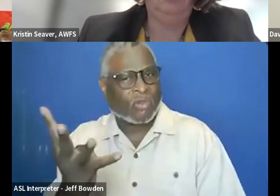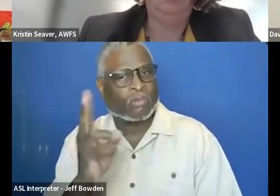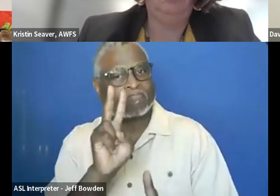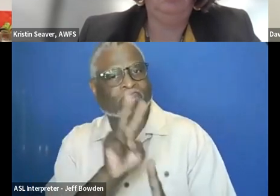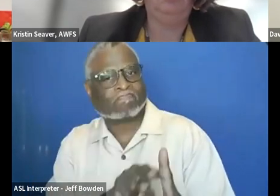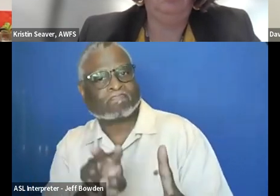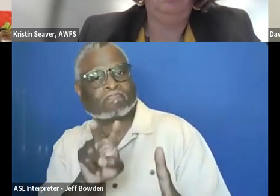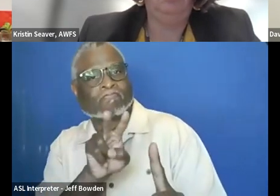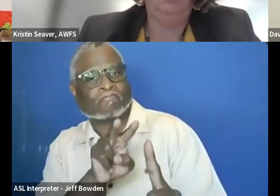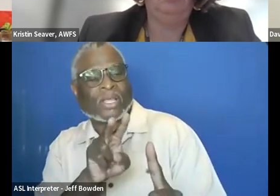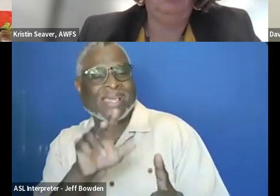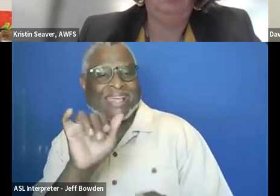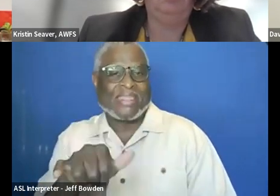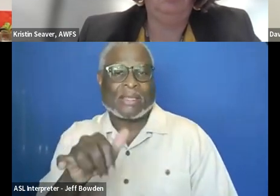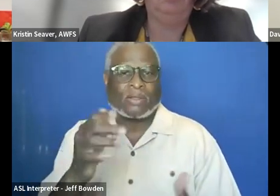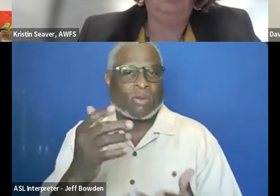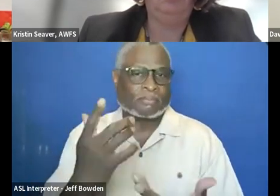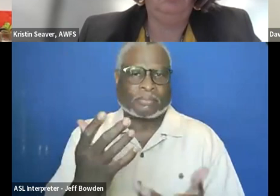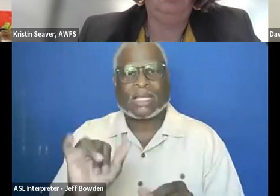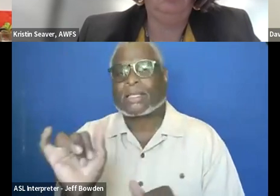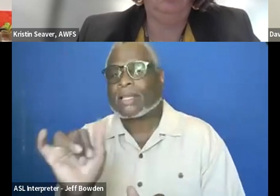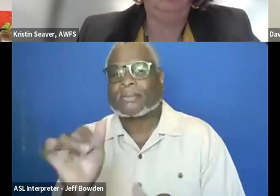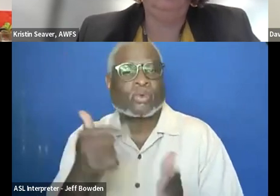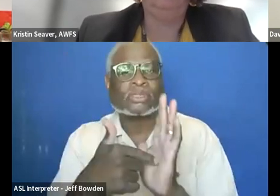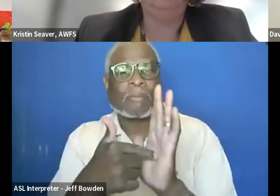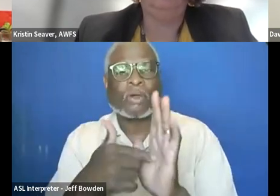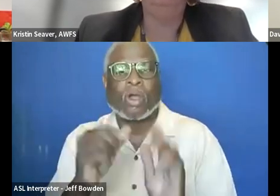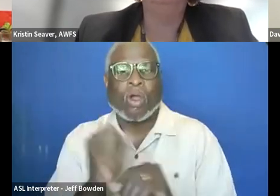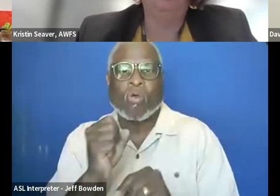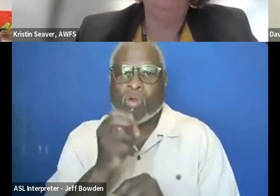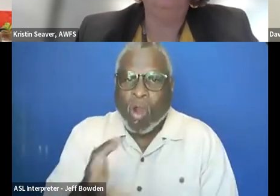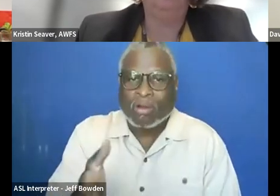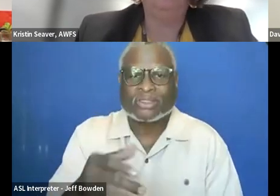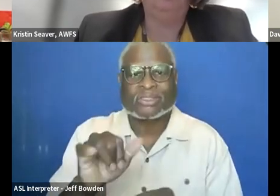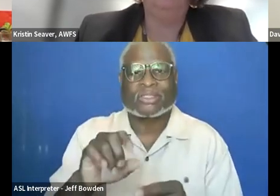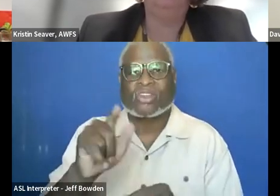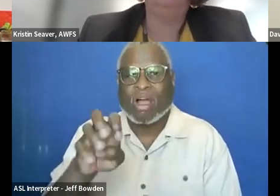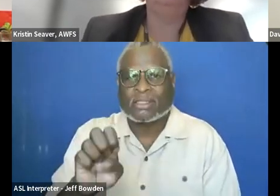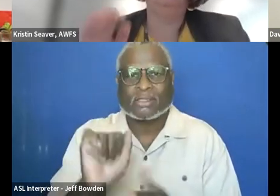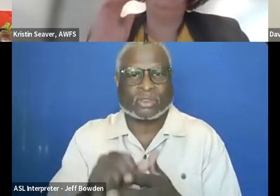One, like old clauses persist for a while due to copy and paste things